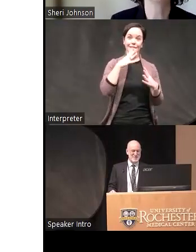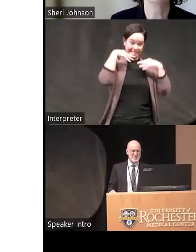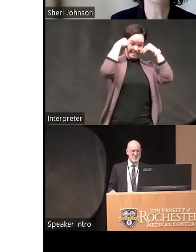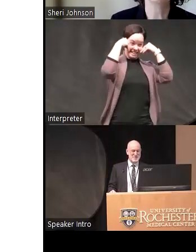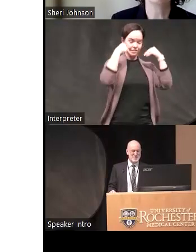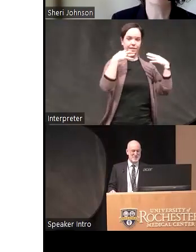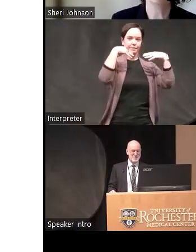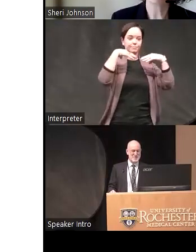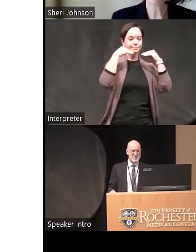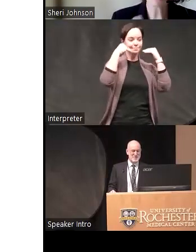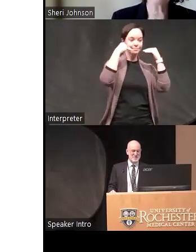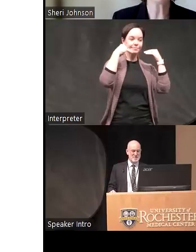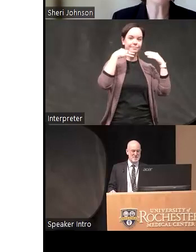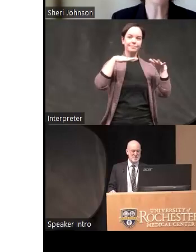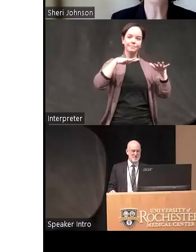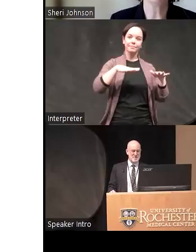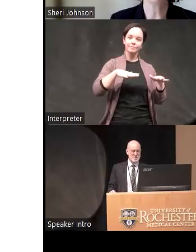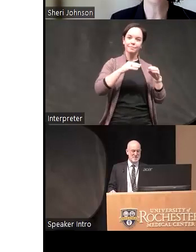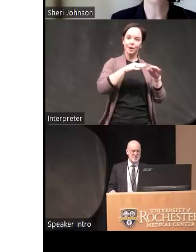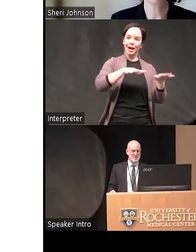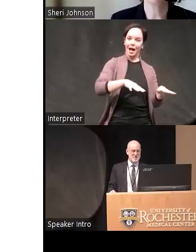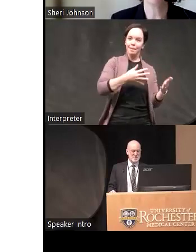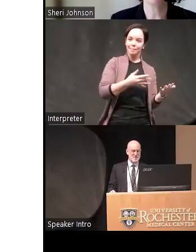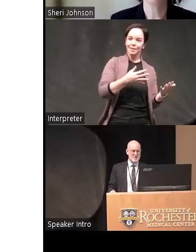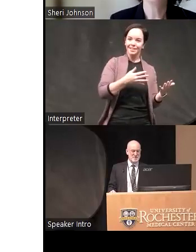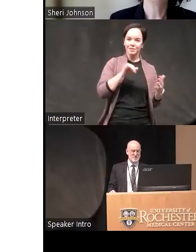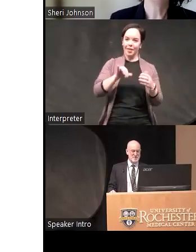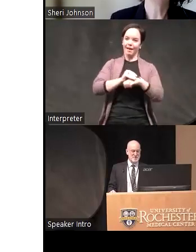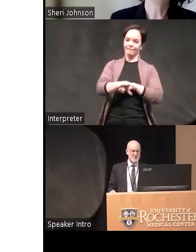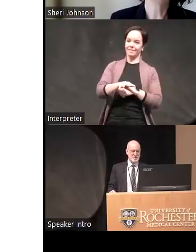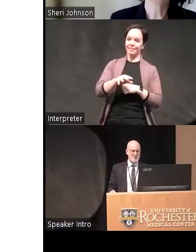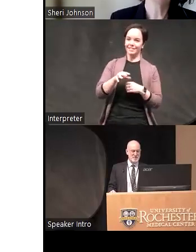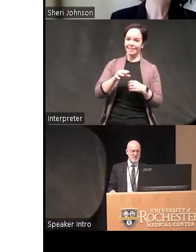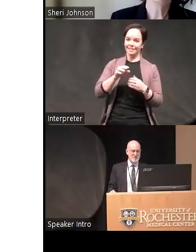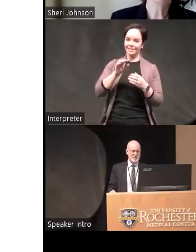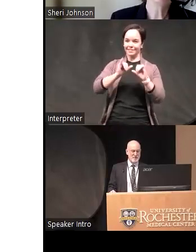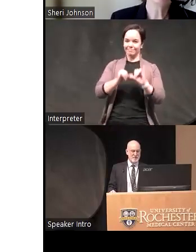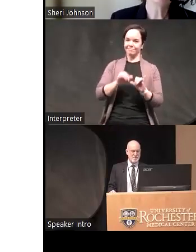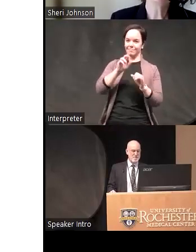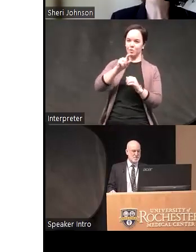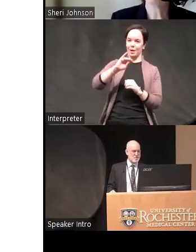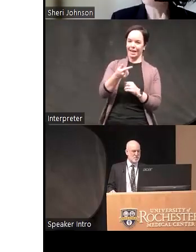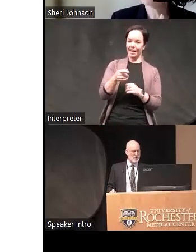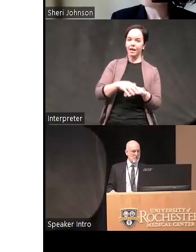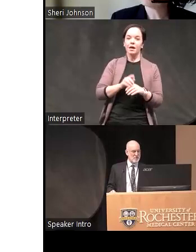is a calmer one that should help bring this down a little bit but also I think cultures vary in kind